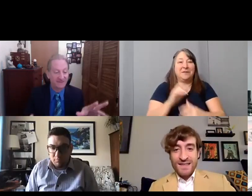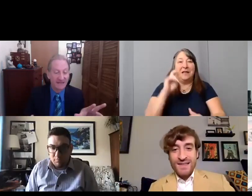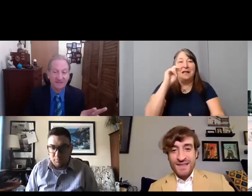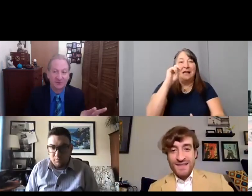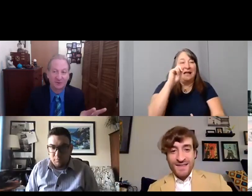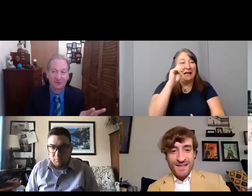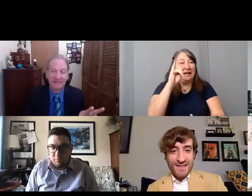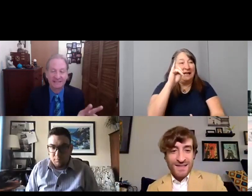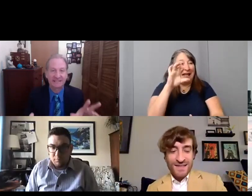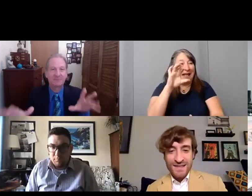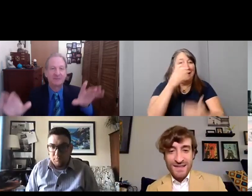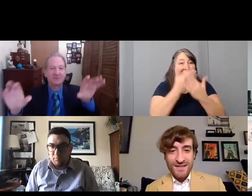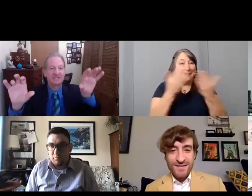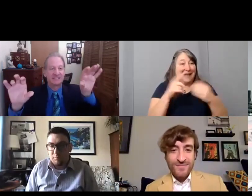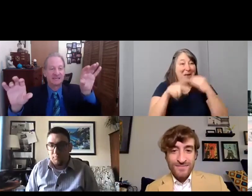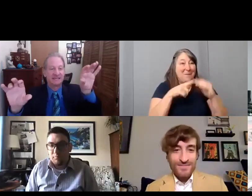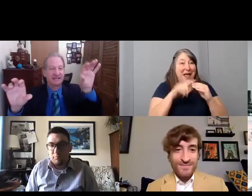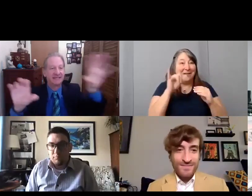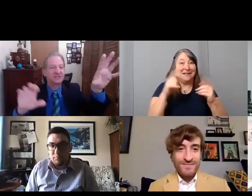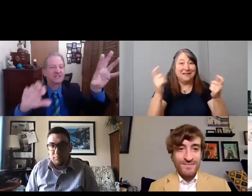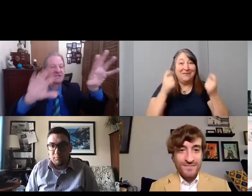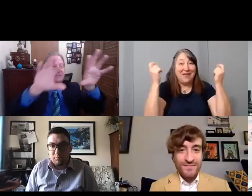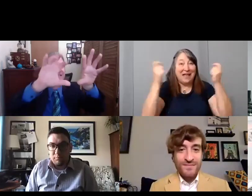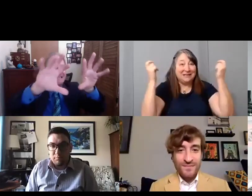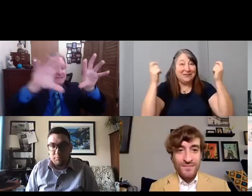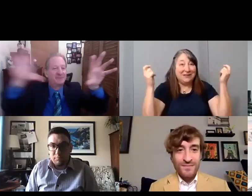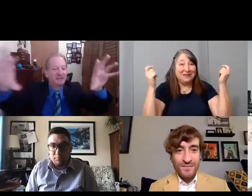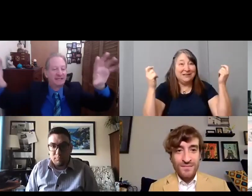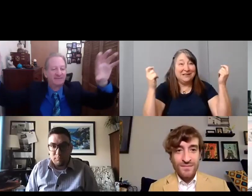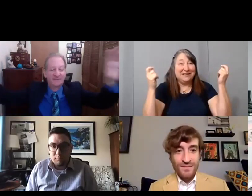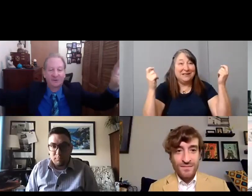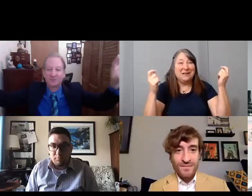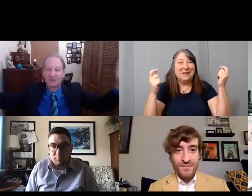is some people see Easterseals Disability Film Challenge